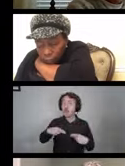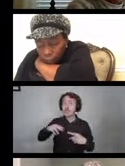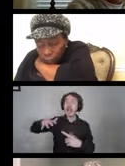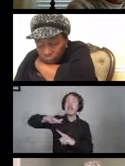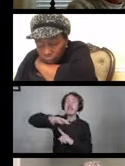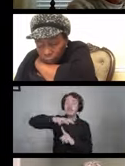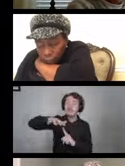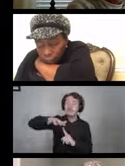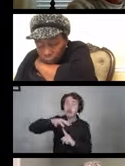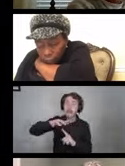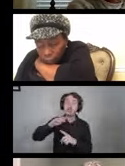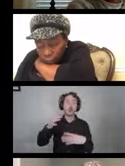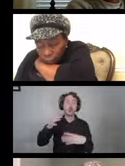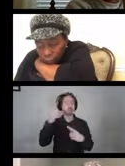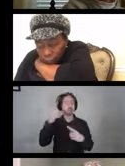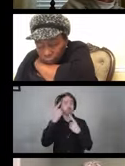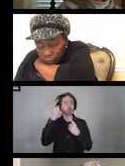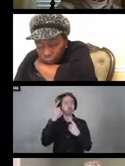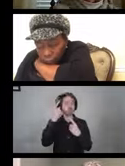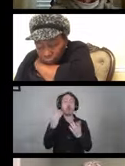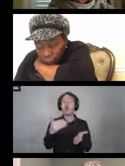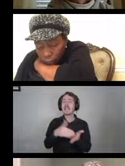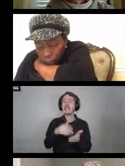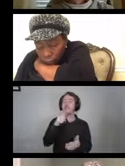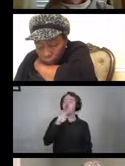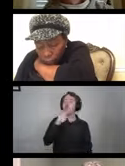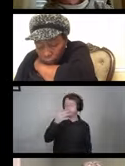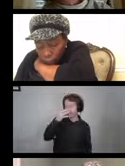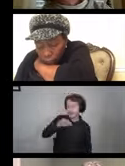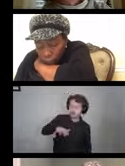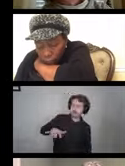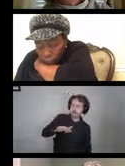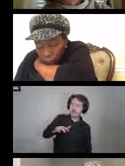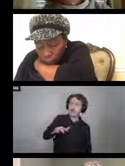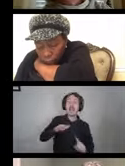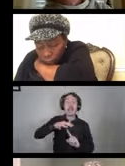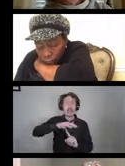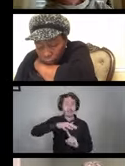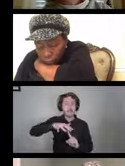So being mindful of who's around, the environment. Making sure that you're well ventilated.